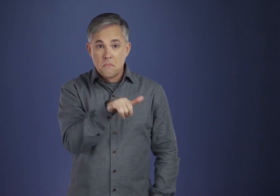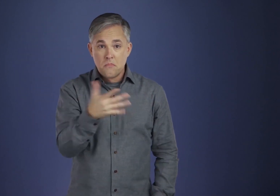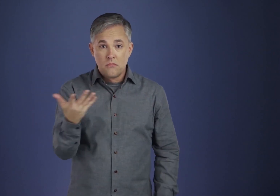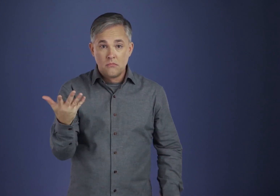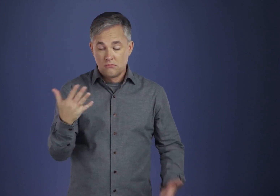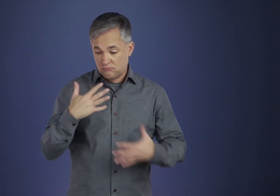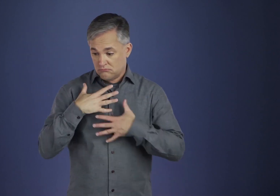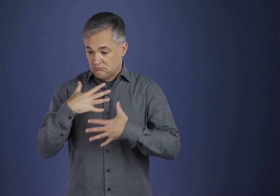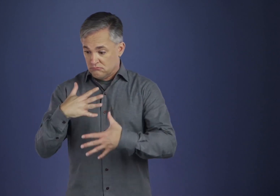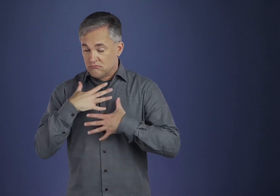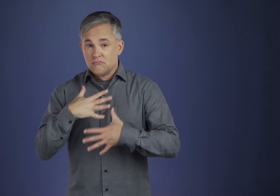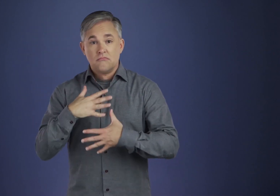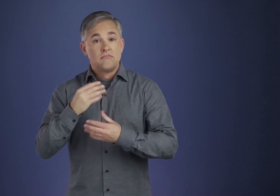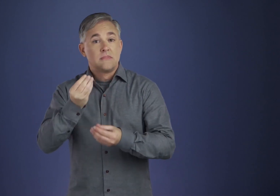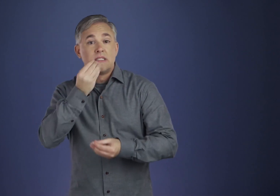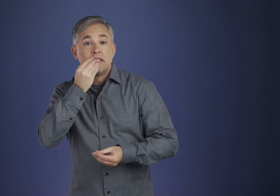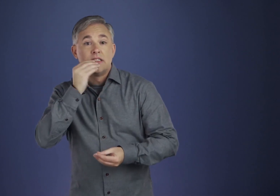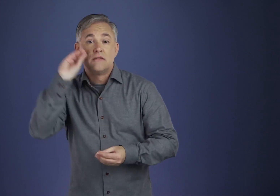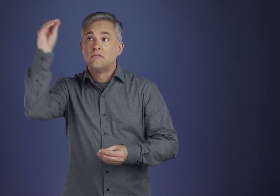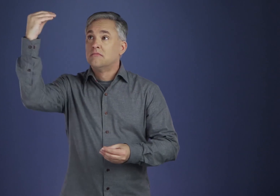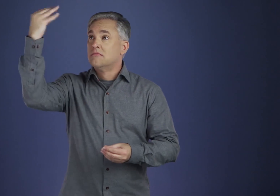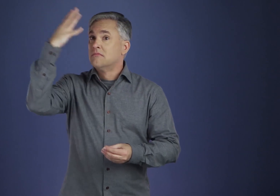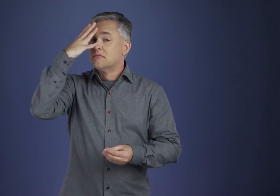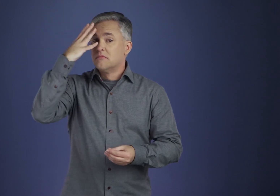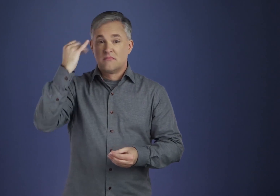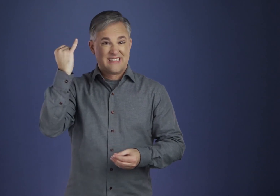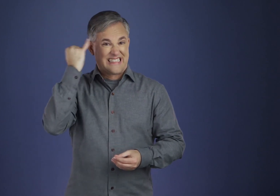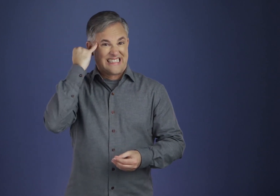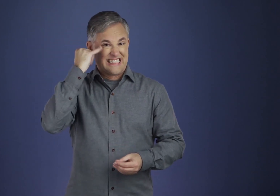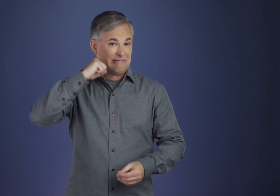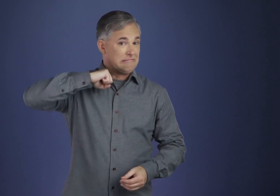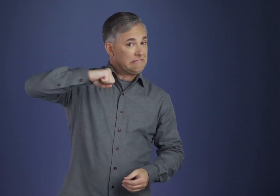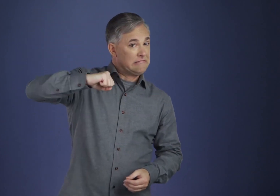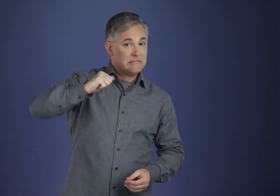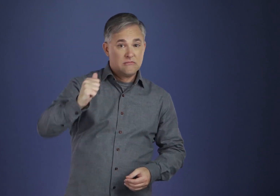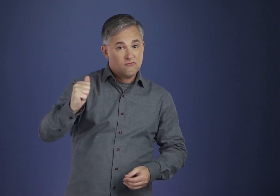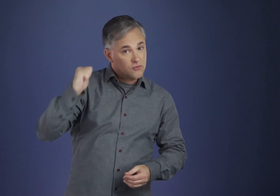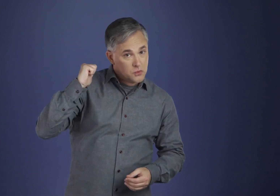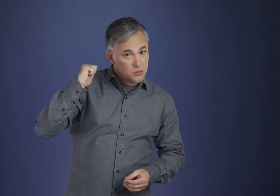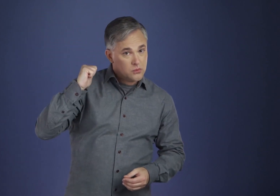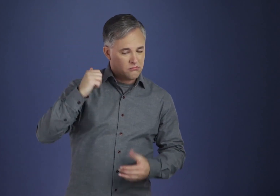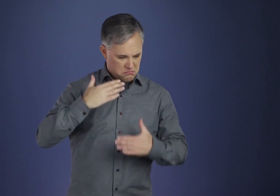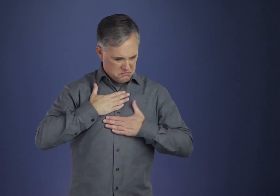When we refuse air, light, or food, the body suffers.